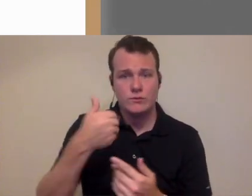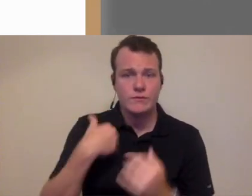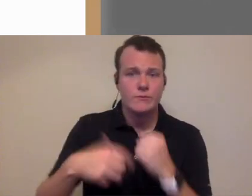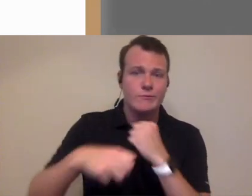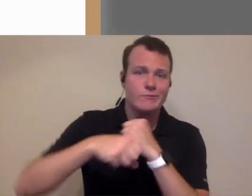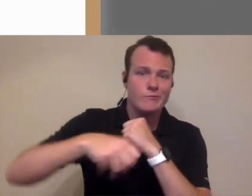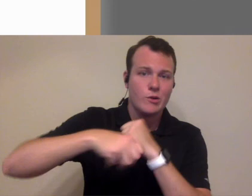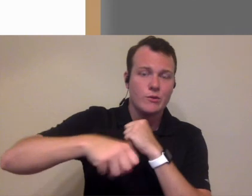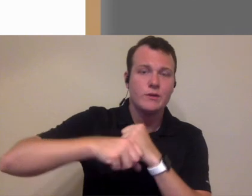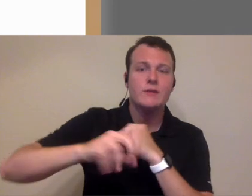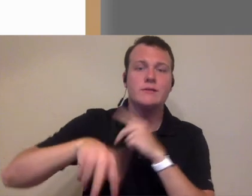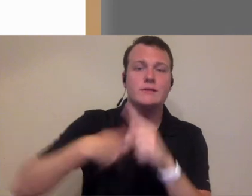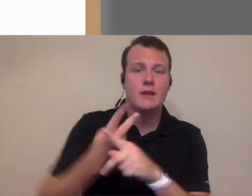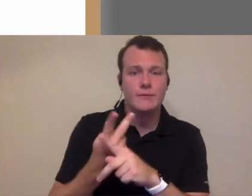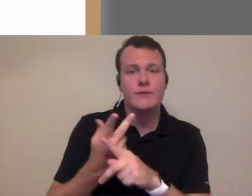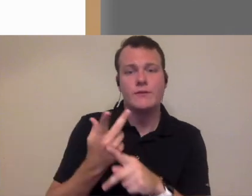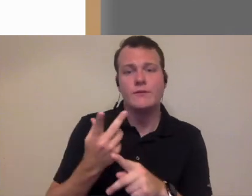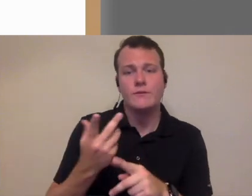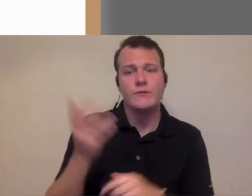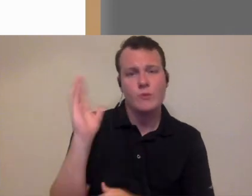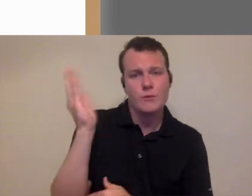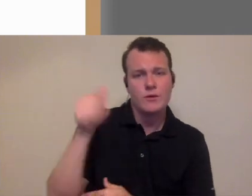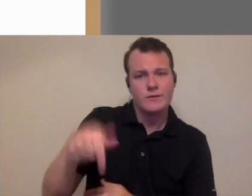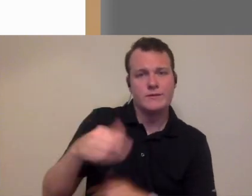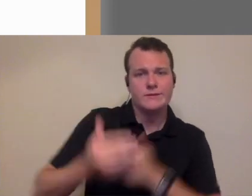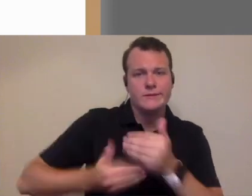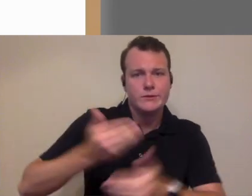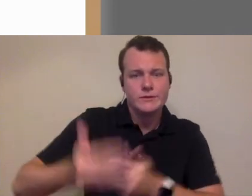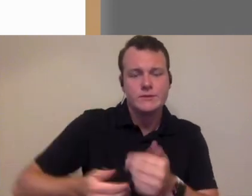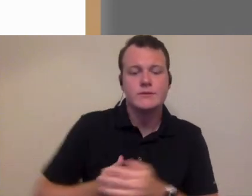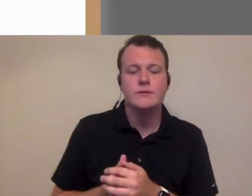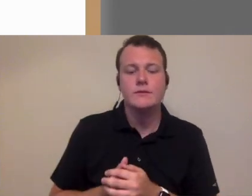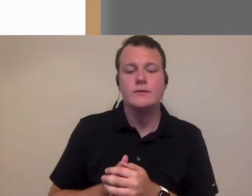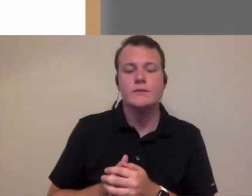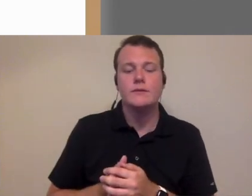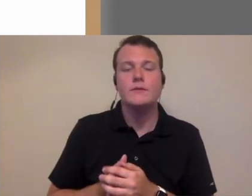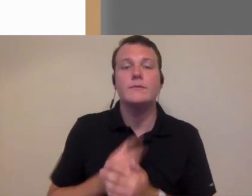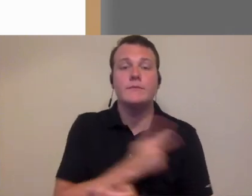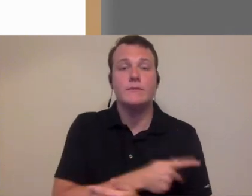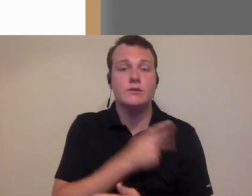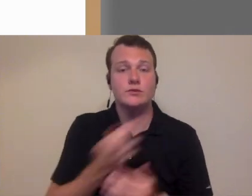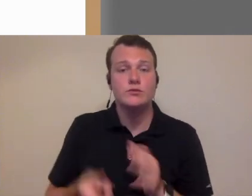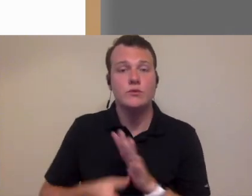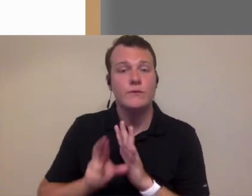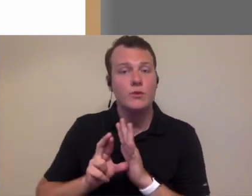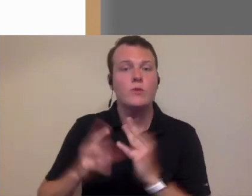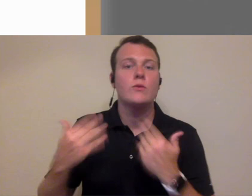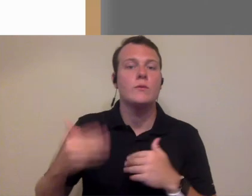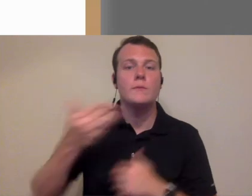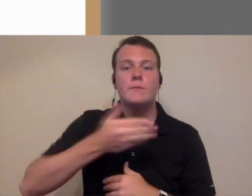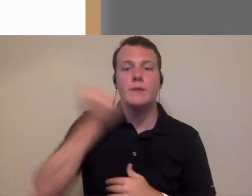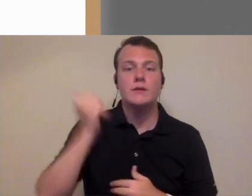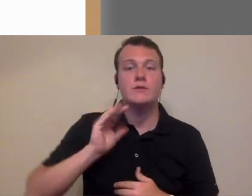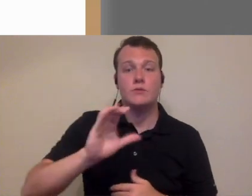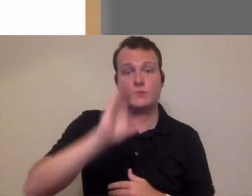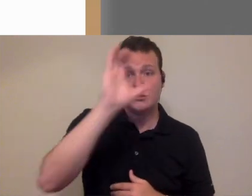you have a marketing type webinar as part of this series well one of the things is that patient reviews one of the best ways to get your search